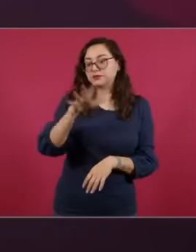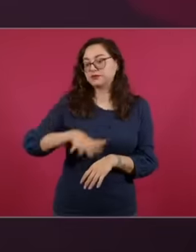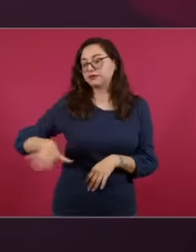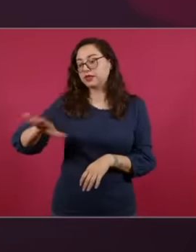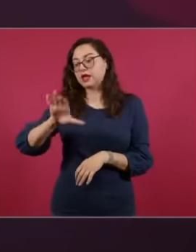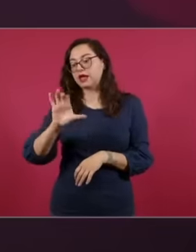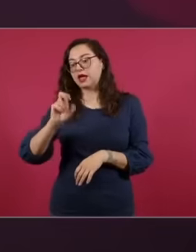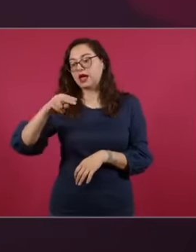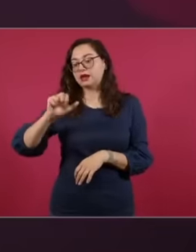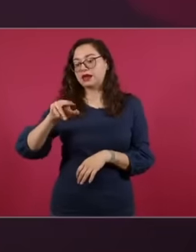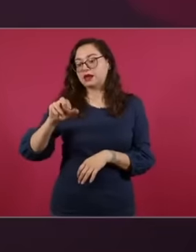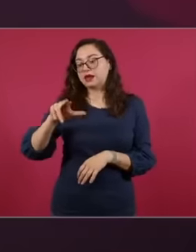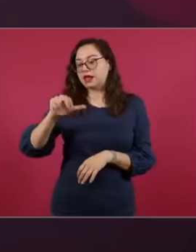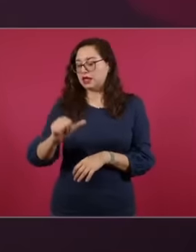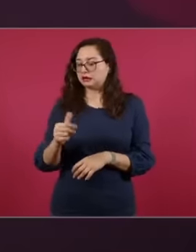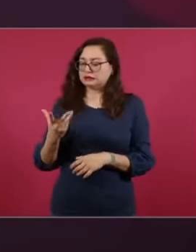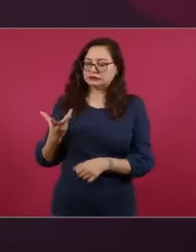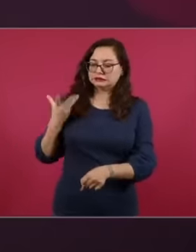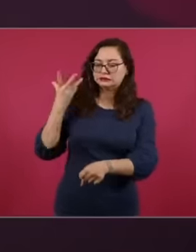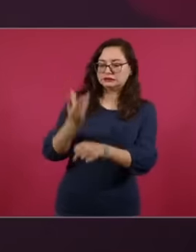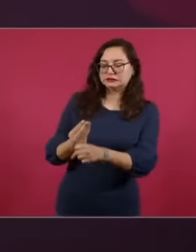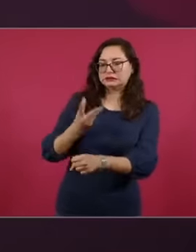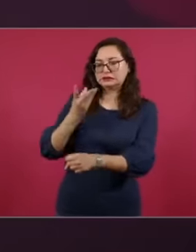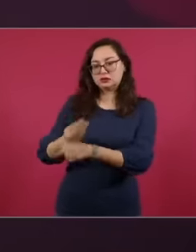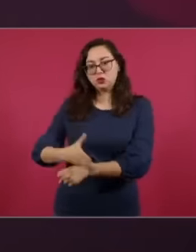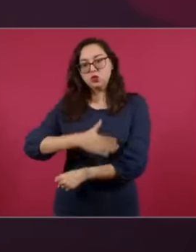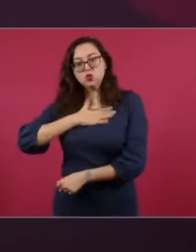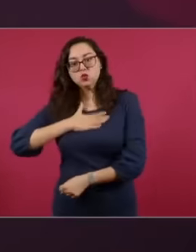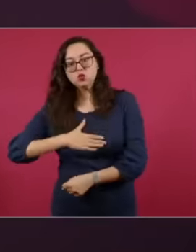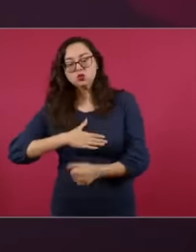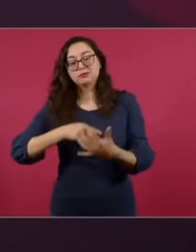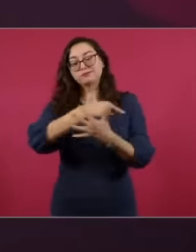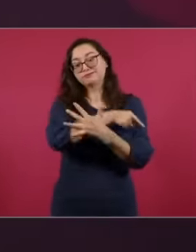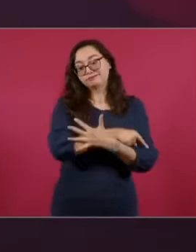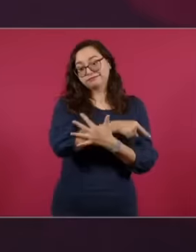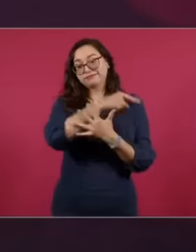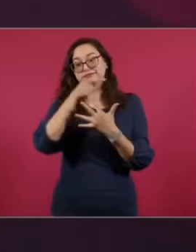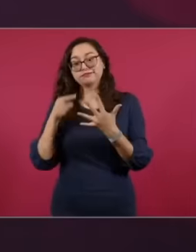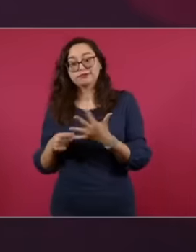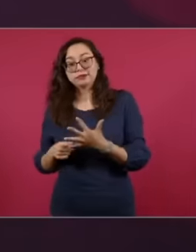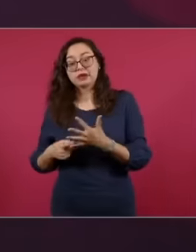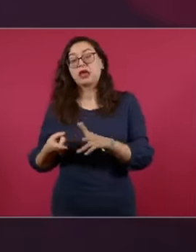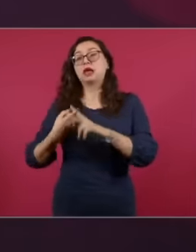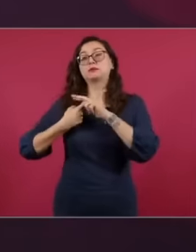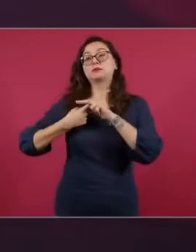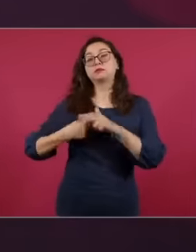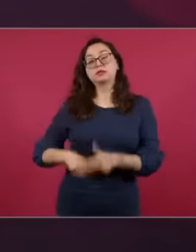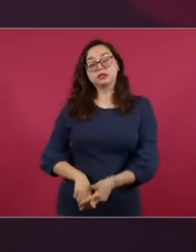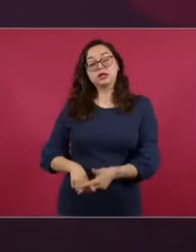by President López Obrador in July 2021 and the different agencies have been